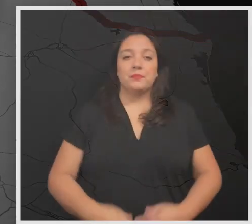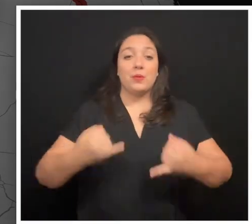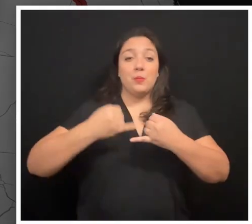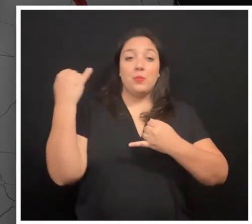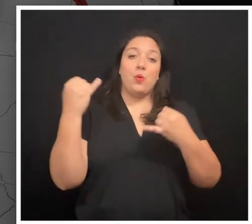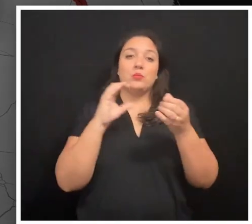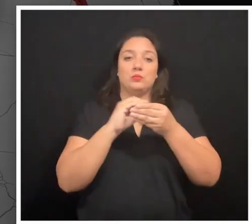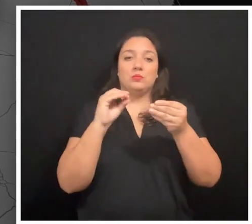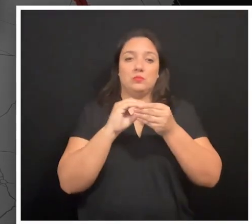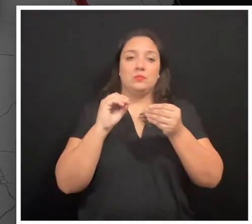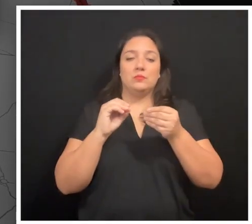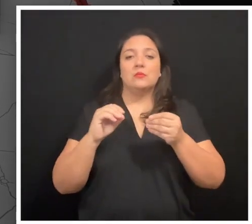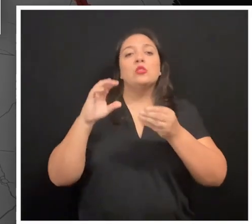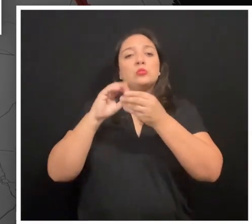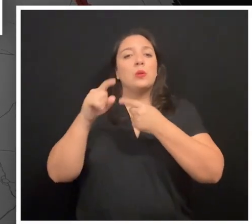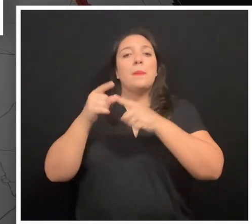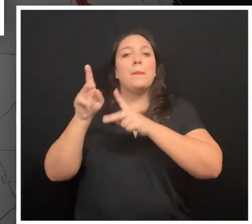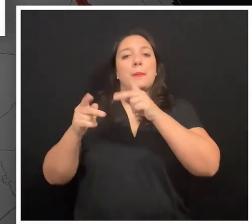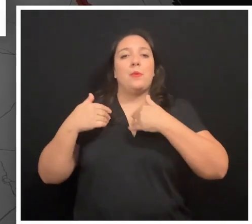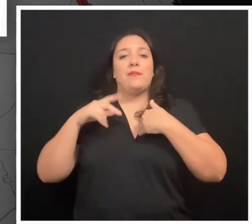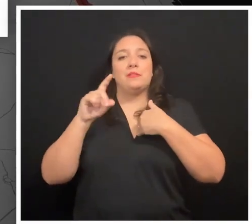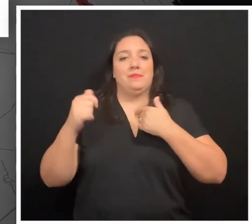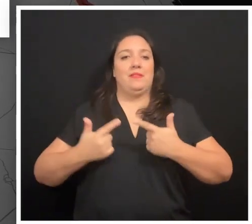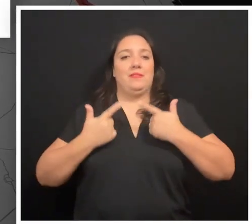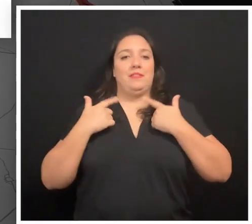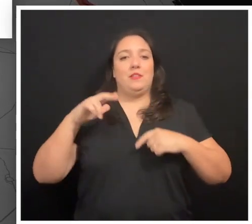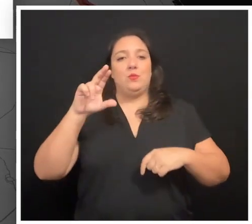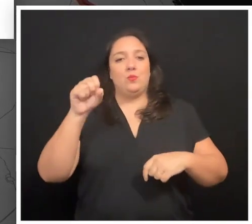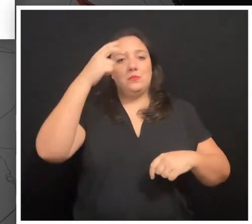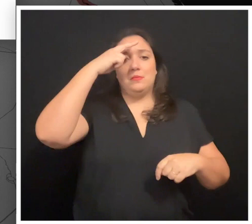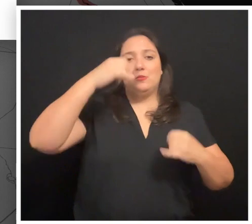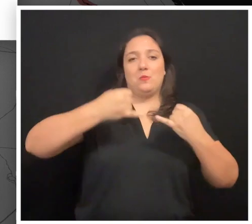[Narrator]: Border Narratives, stories of people with disabilities living at the US Mexico border.